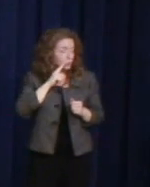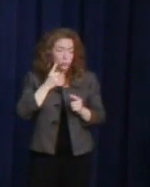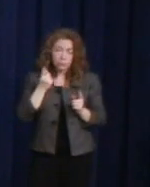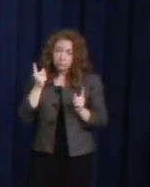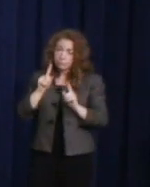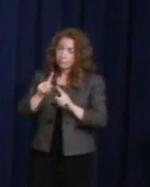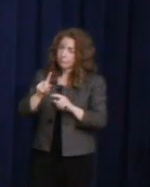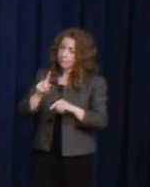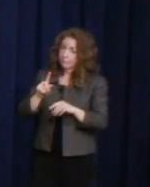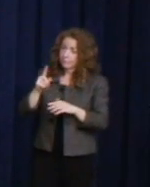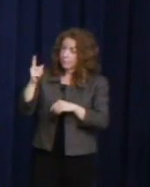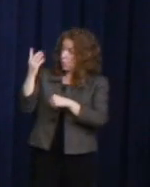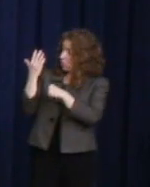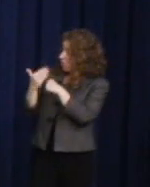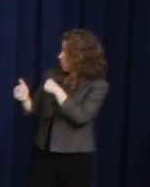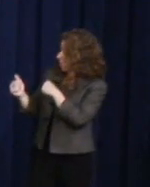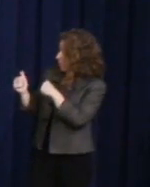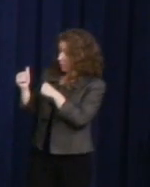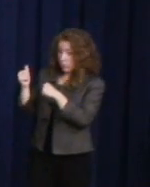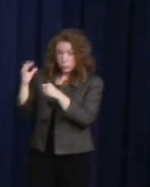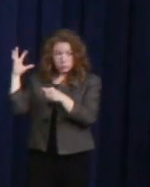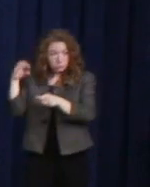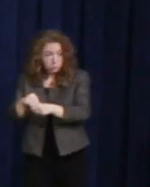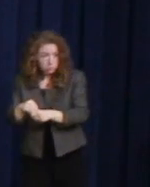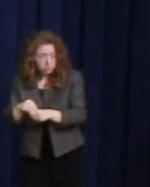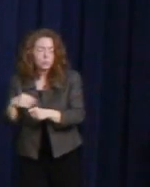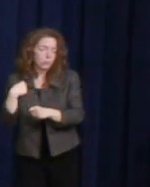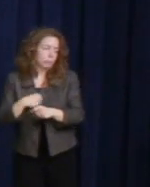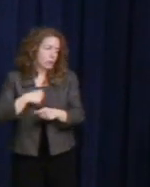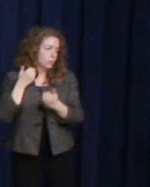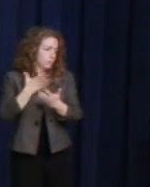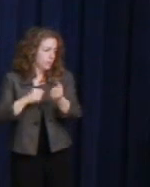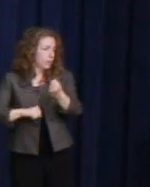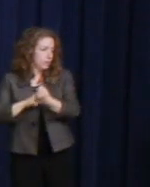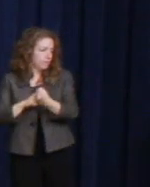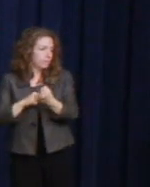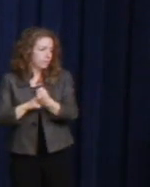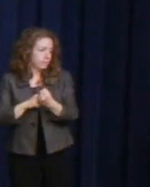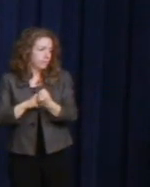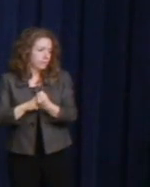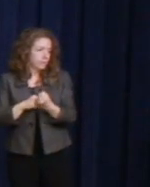to help celebrate this day, and we are humbled to serve the leaders he inspired.